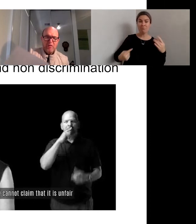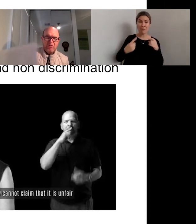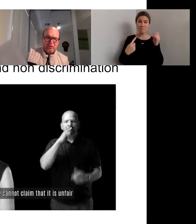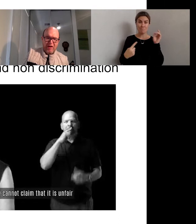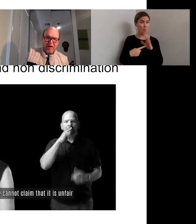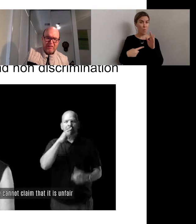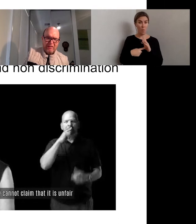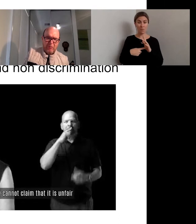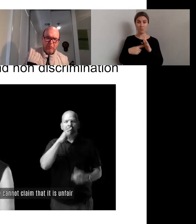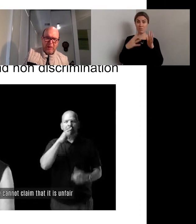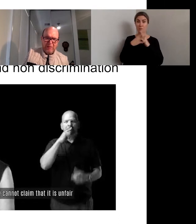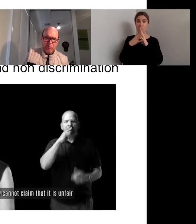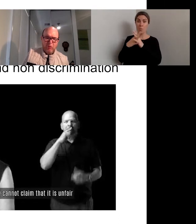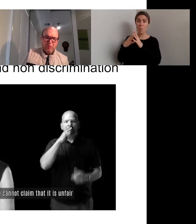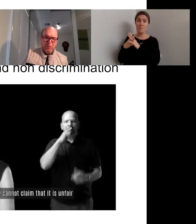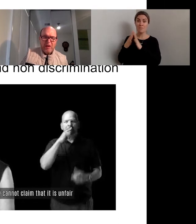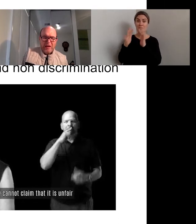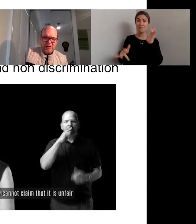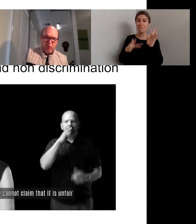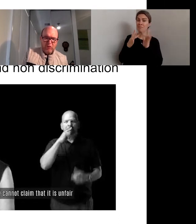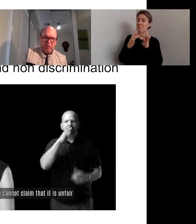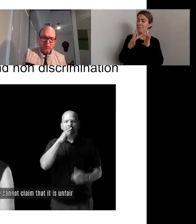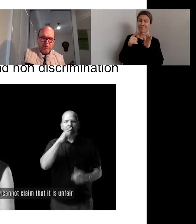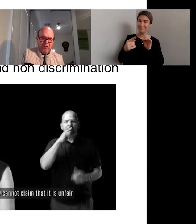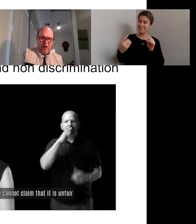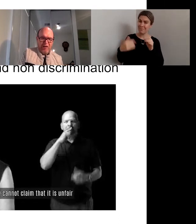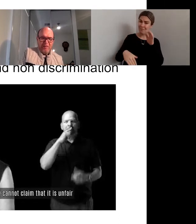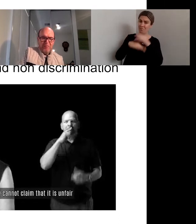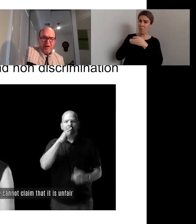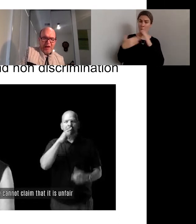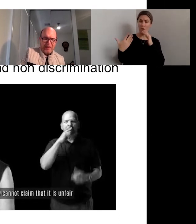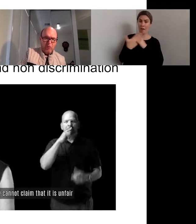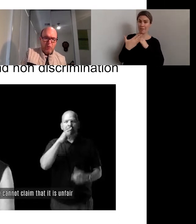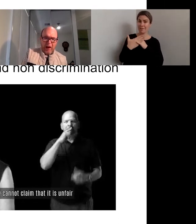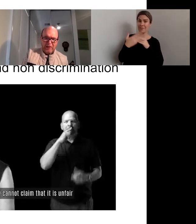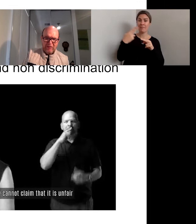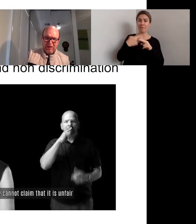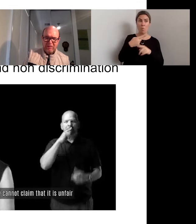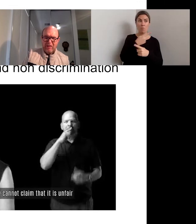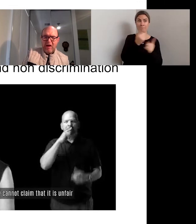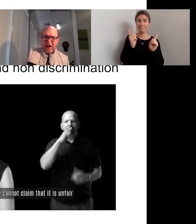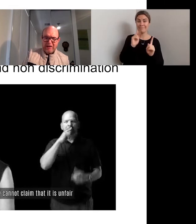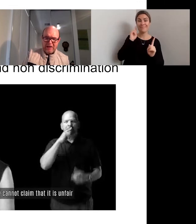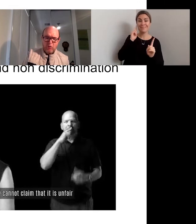and disabled people in order to provide equal access and equal